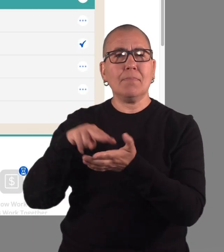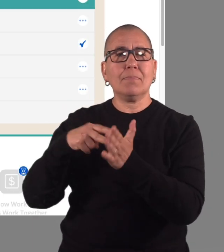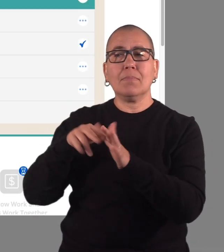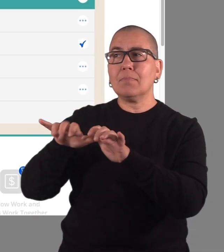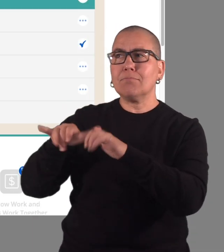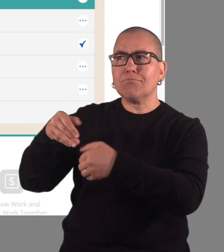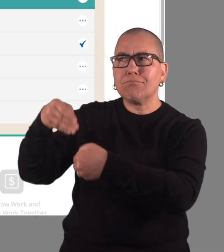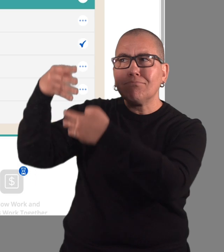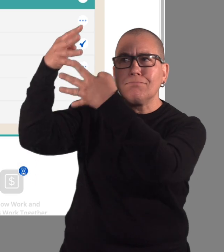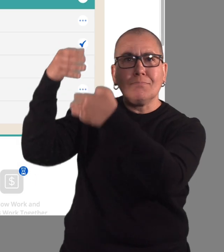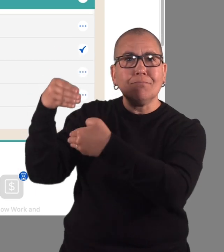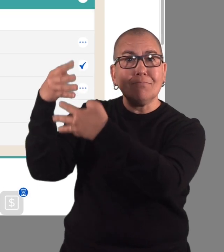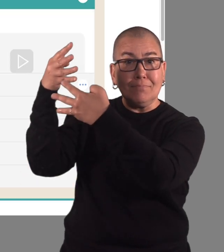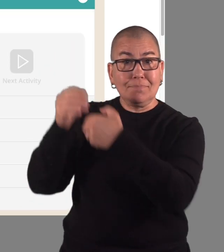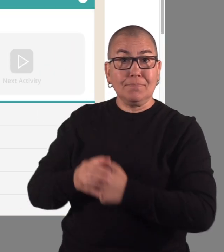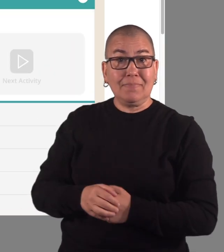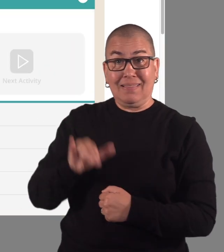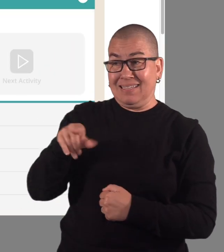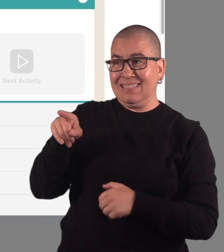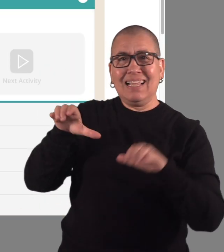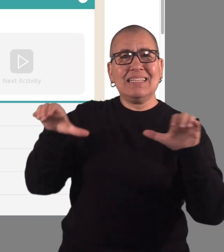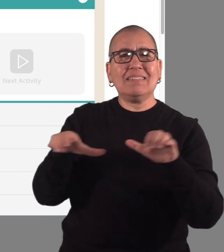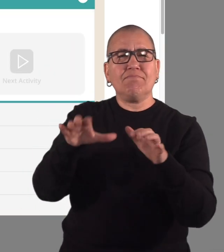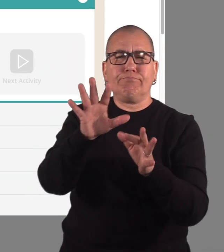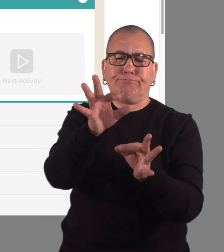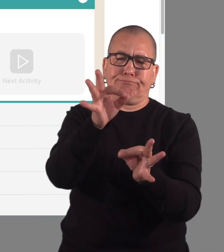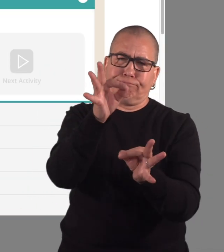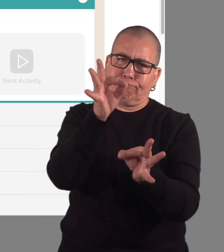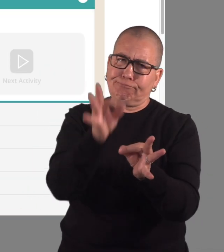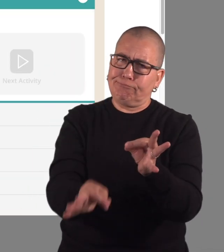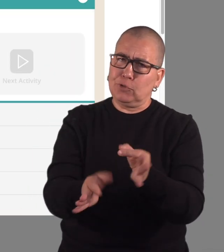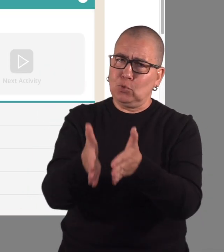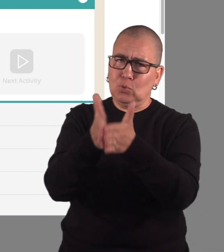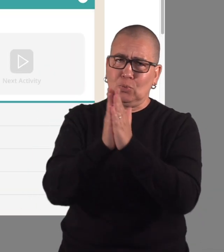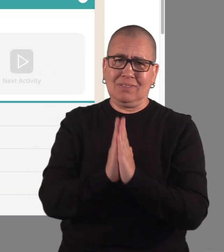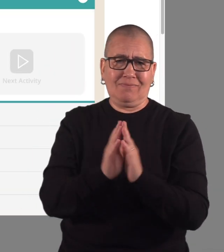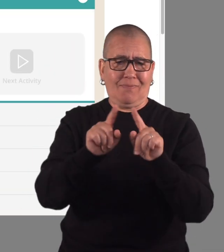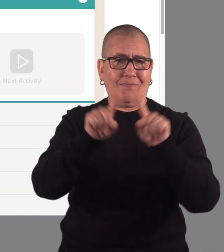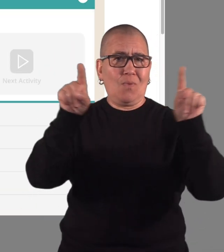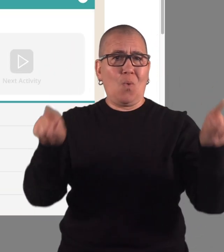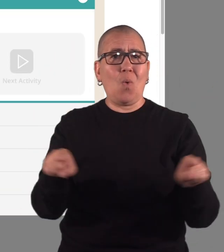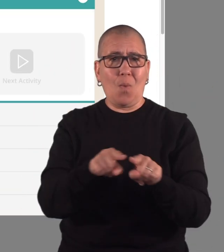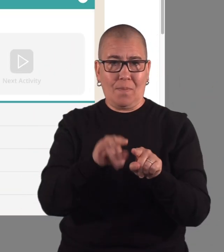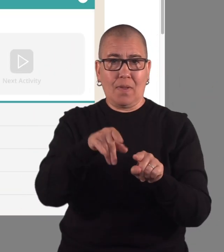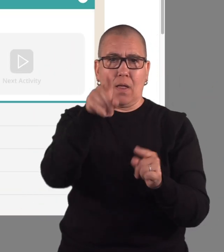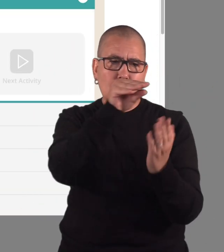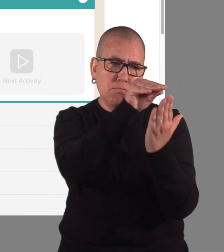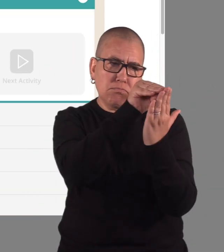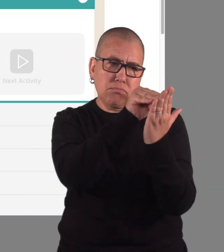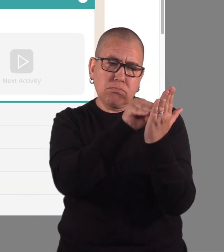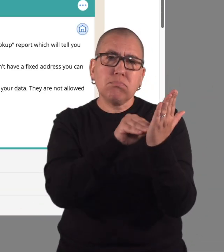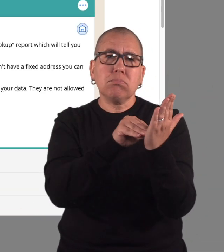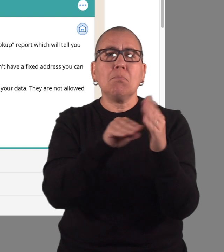This activity is a simple request form that provides a way for you